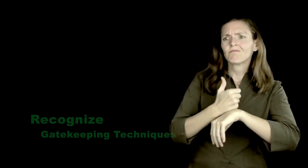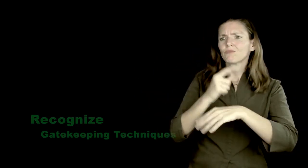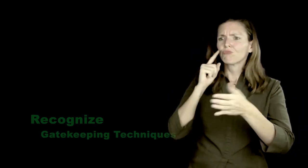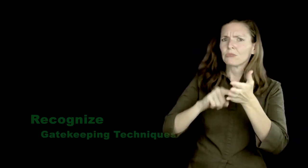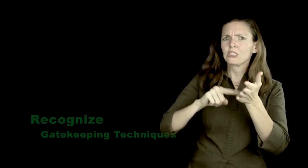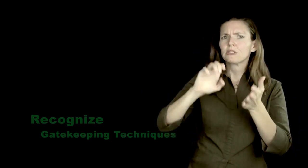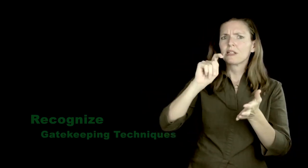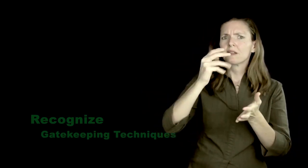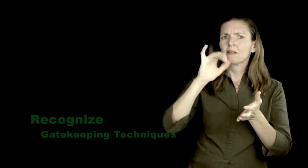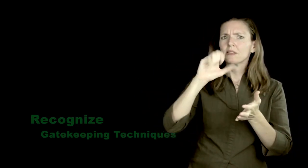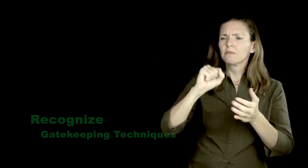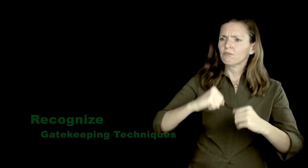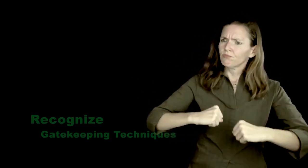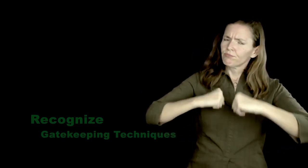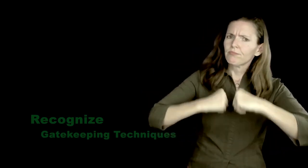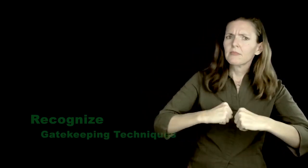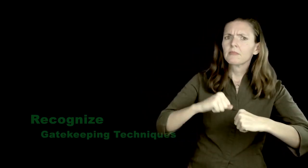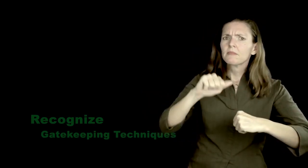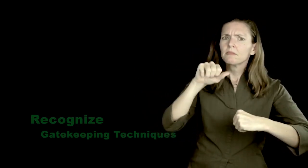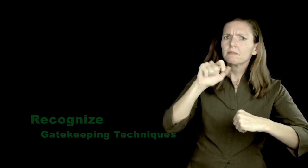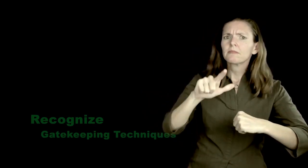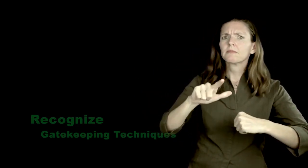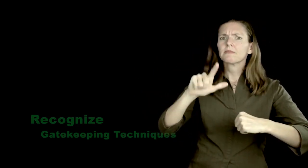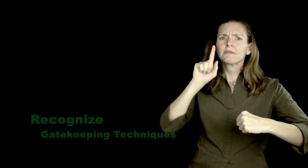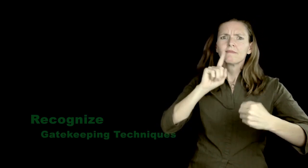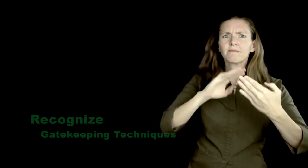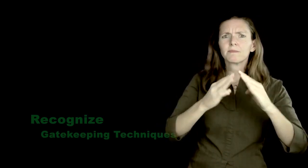justifying the reasons for a specific set of research ethics to protect the ASL/Deaf community.